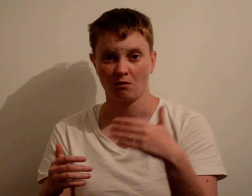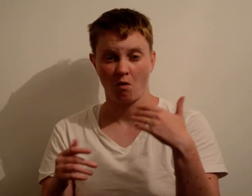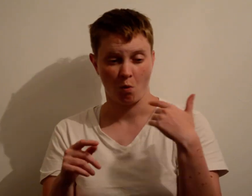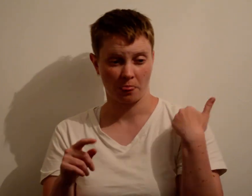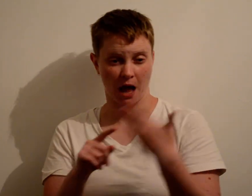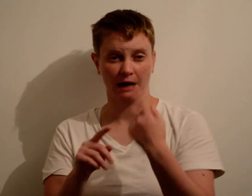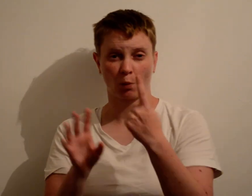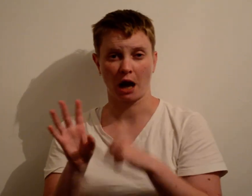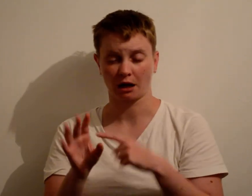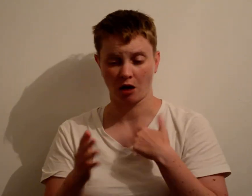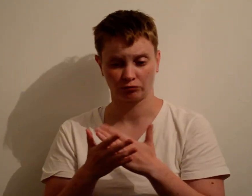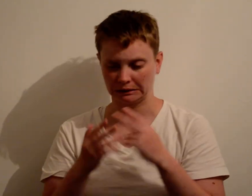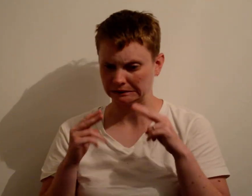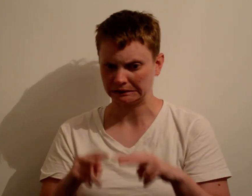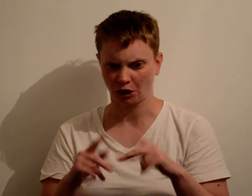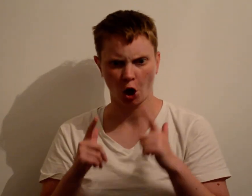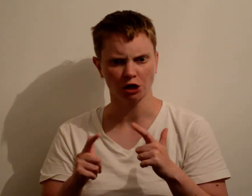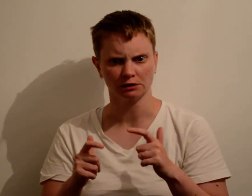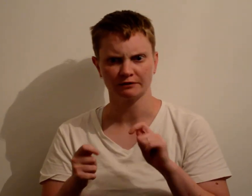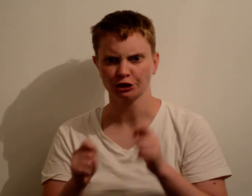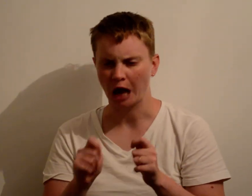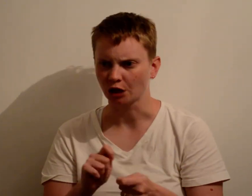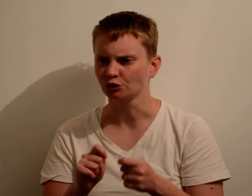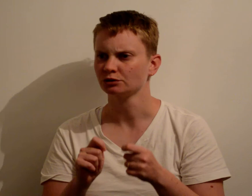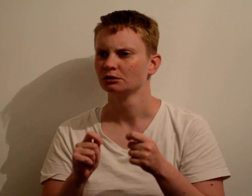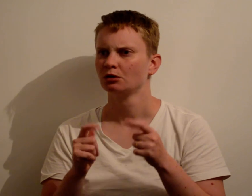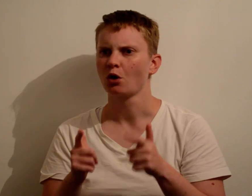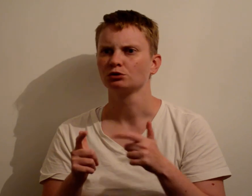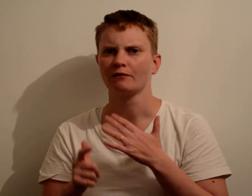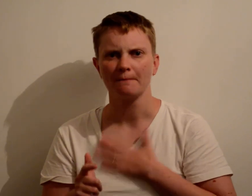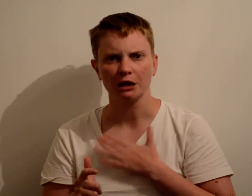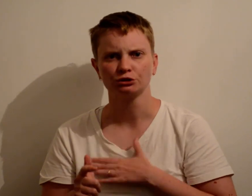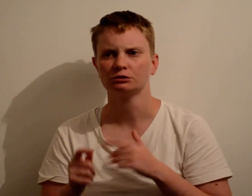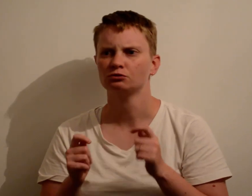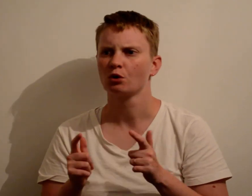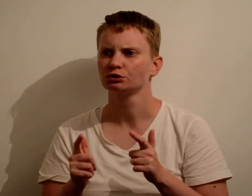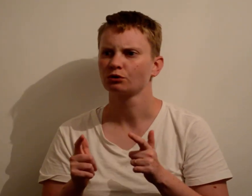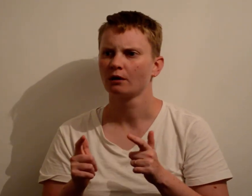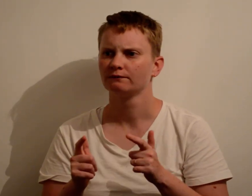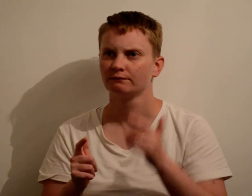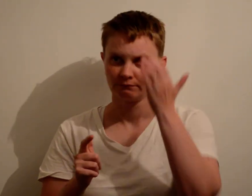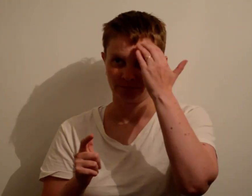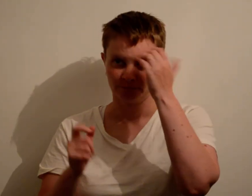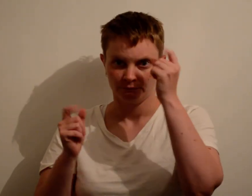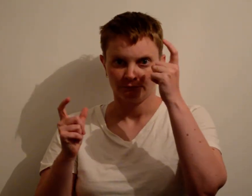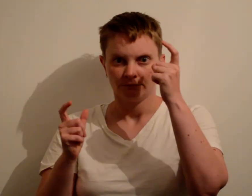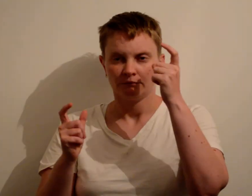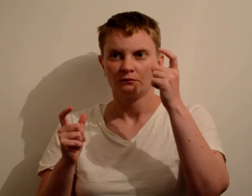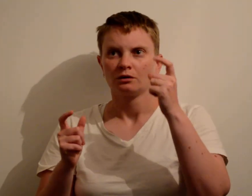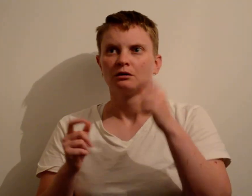and in one year I saw so much changes in me by gaining so much patience and conscience.